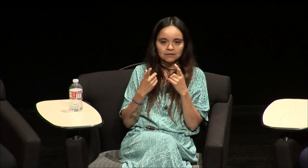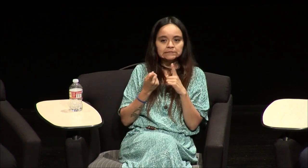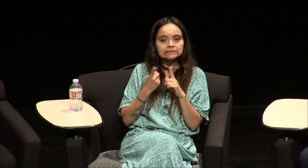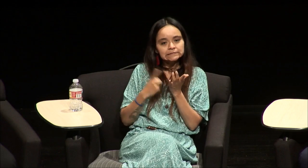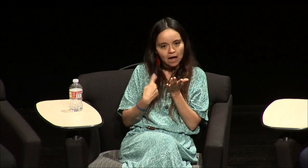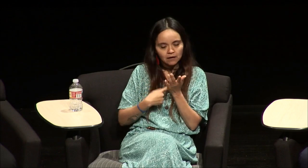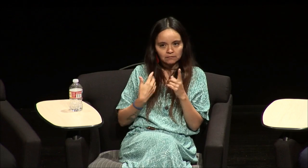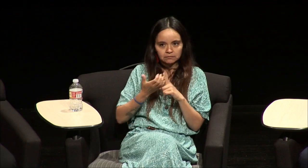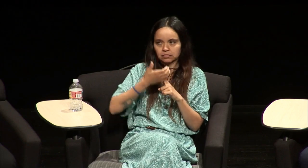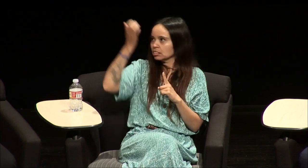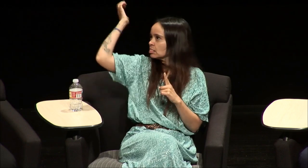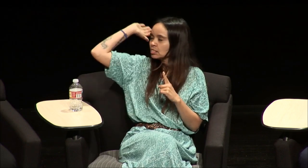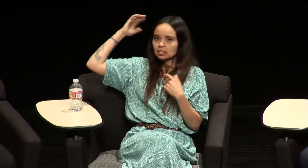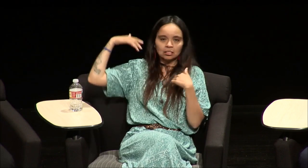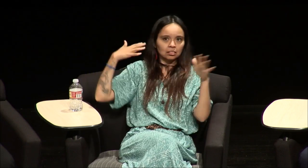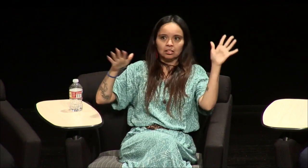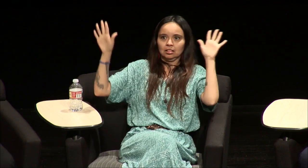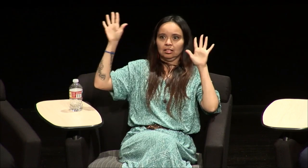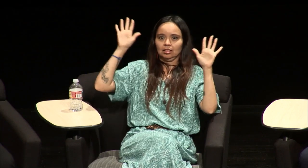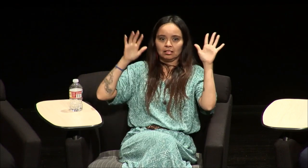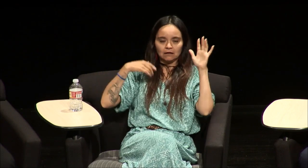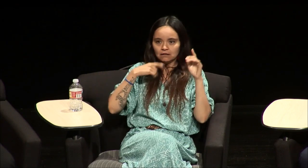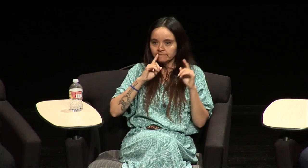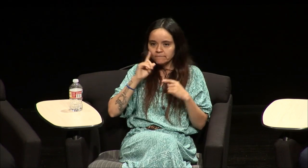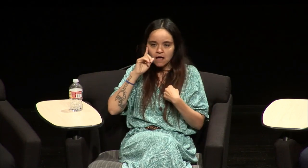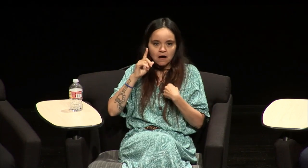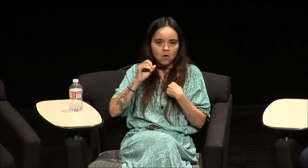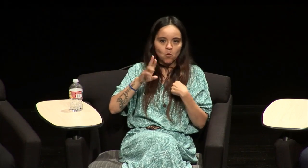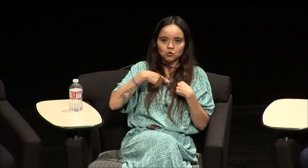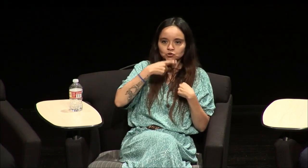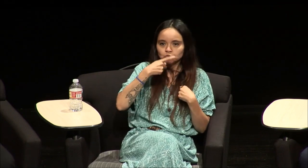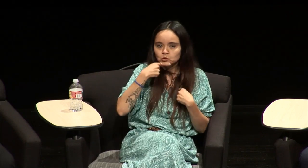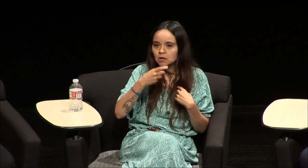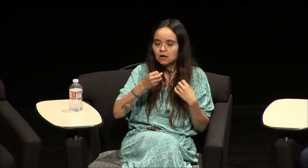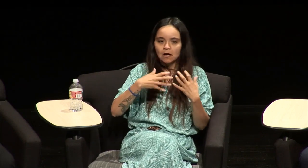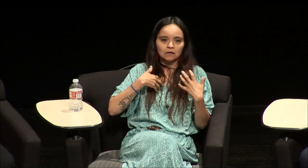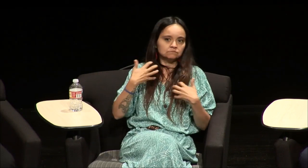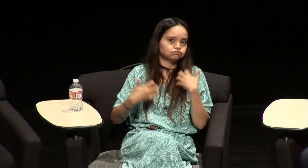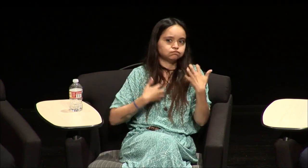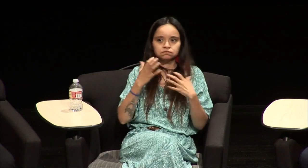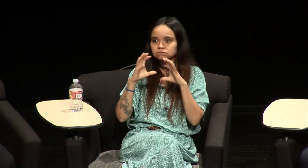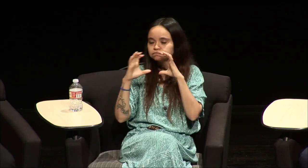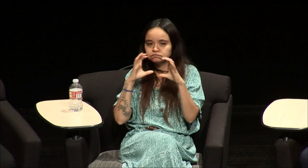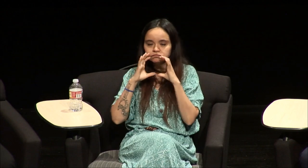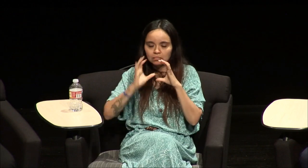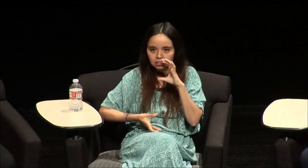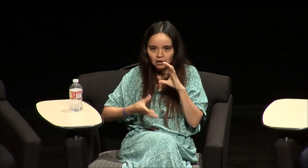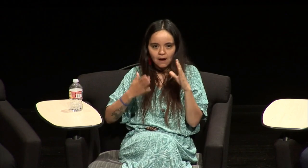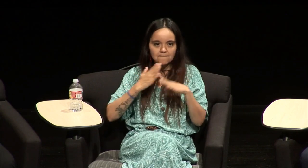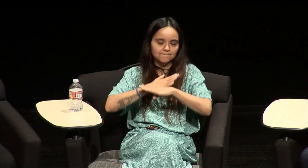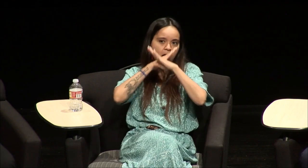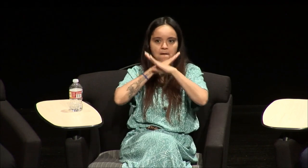problems that's why she's up and down and up and down and up and down and sometimes shaking you know go off the hinges and sometimes we get